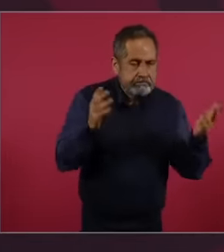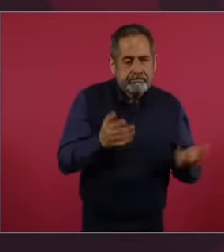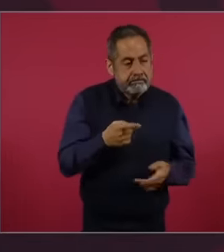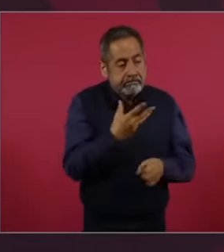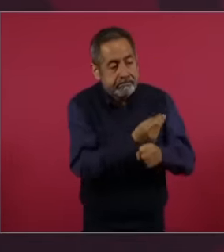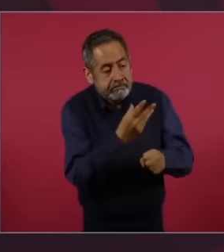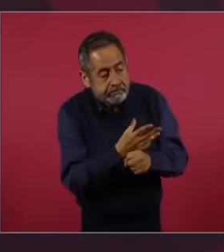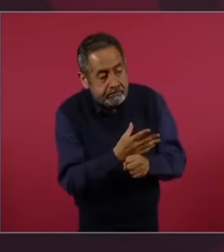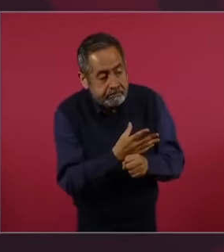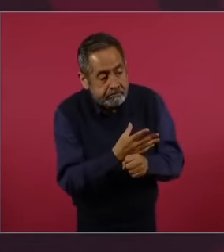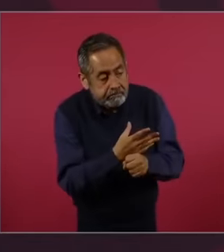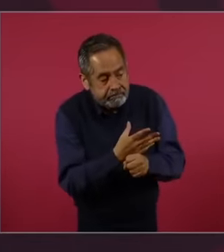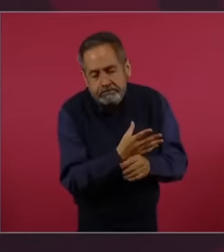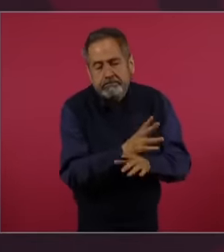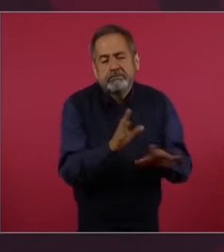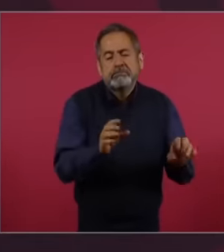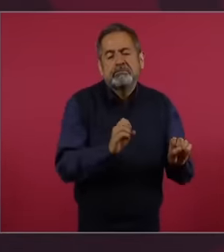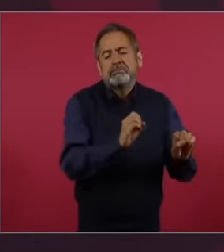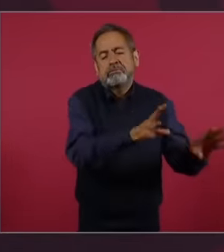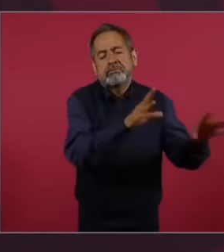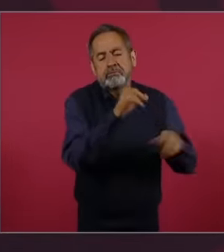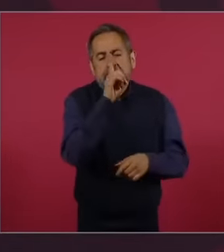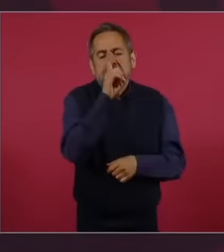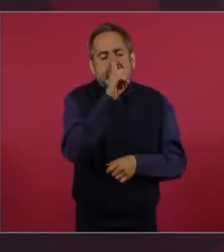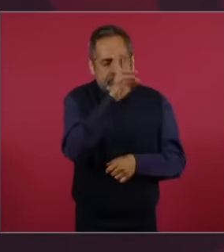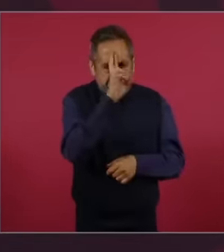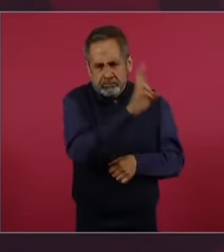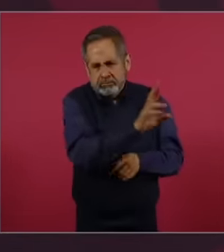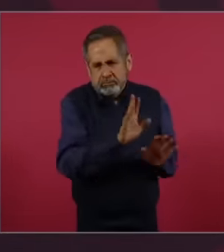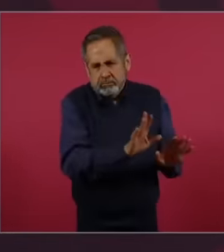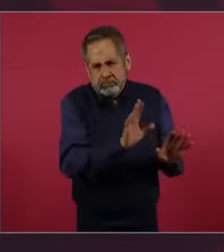Eh then no no